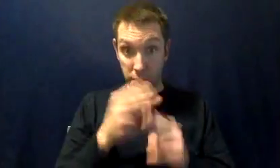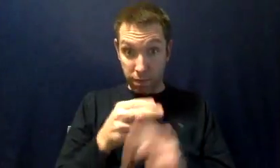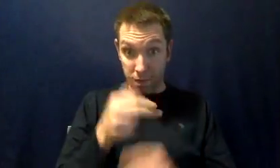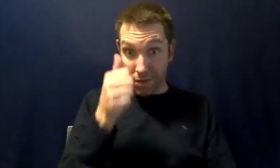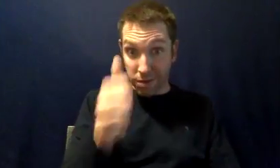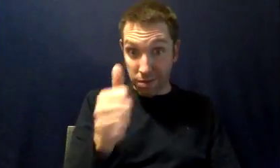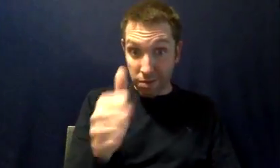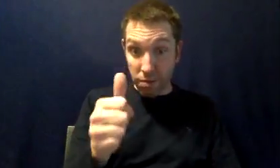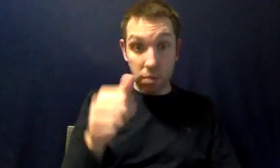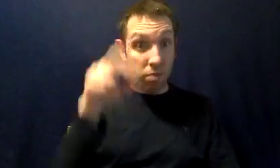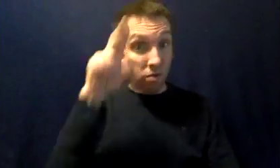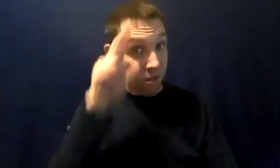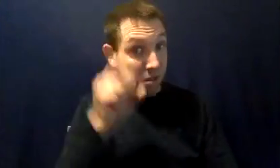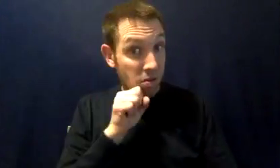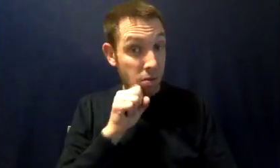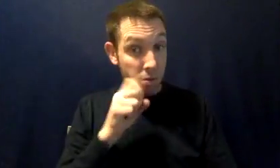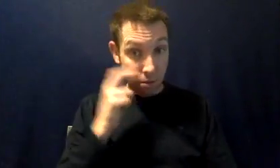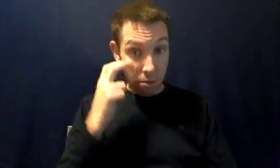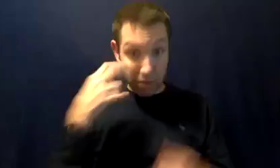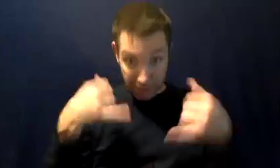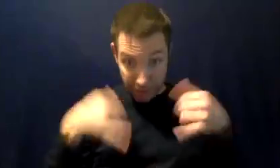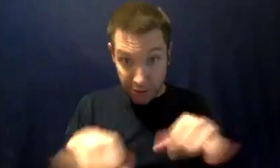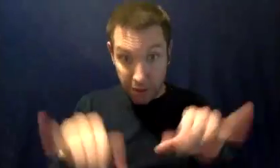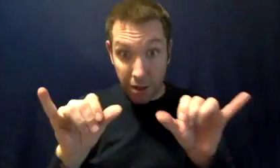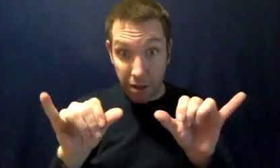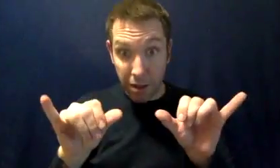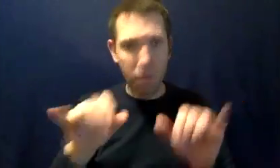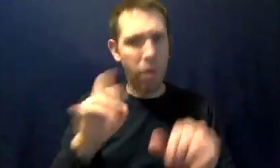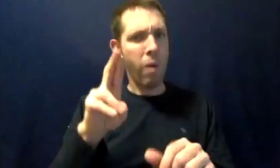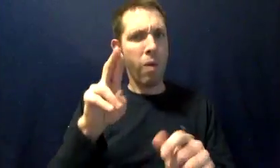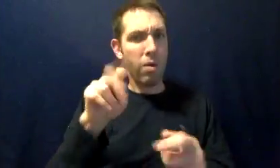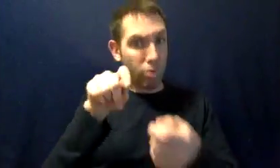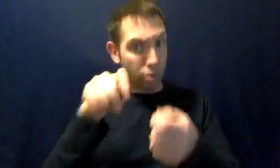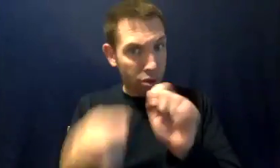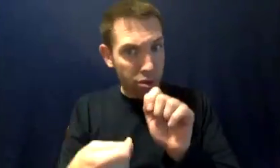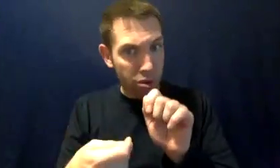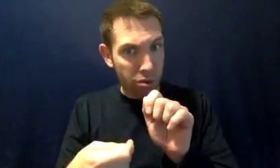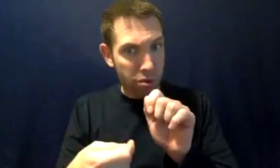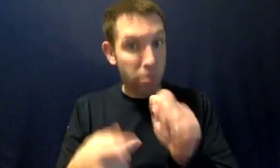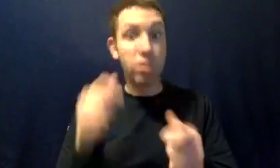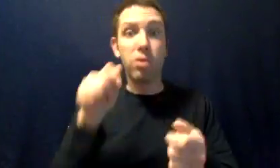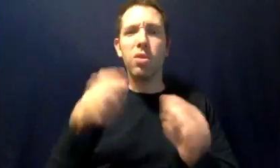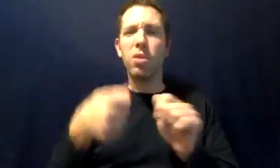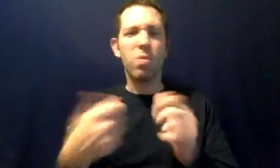would you still identity yourself as someone with Usher syndrome or Deafblind or would that change?